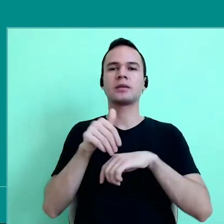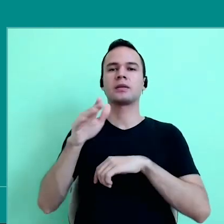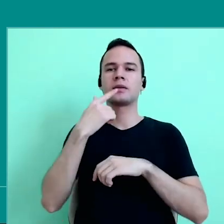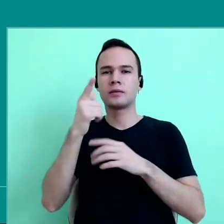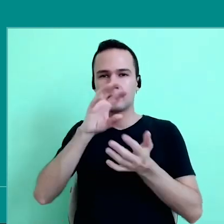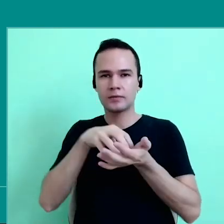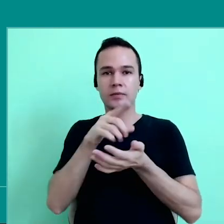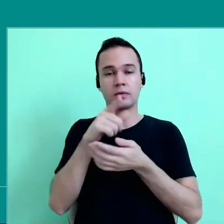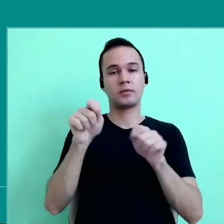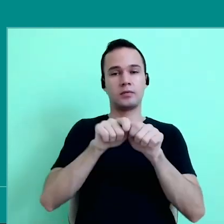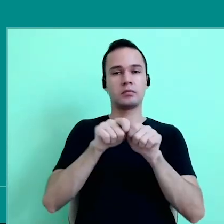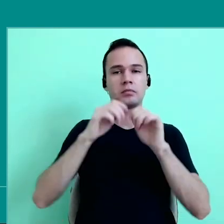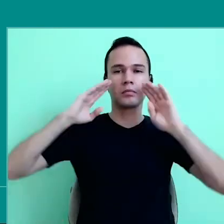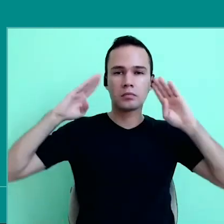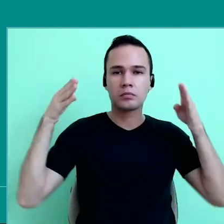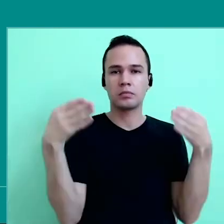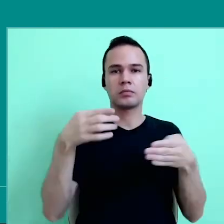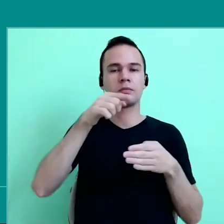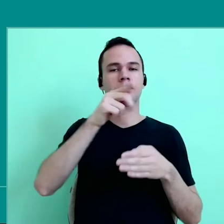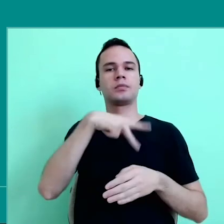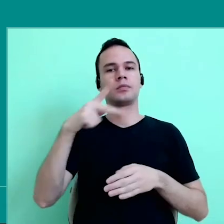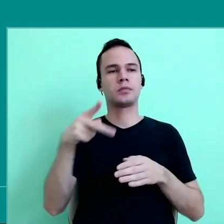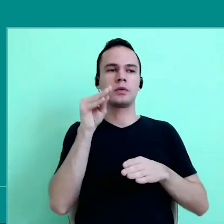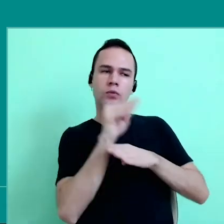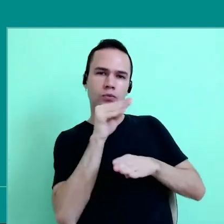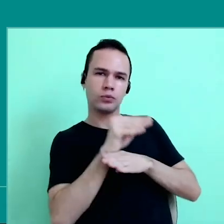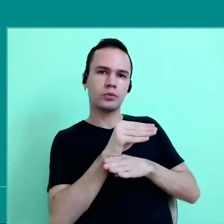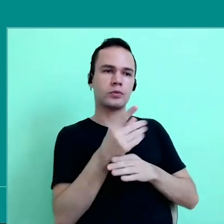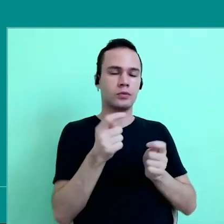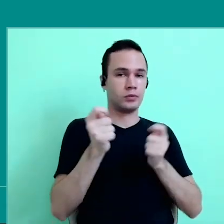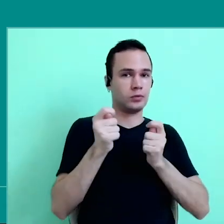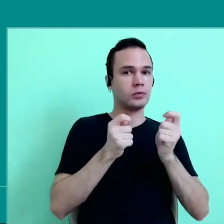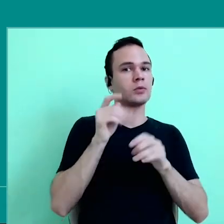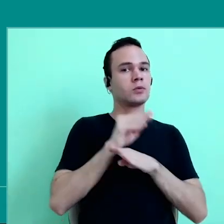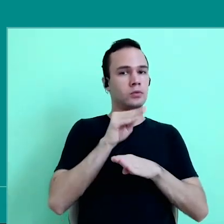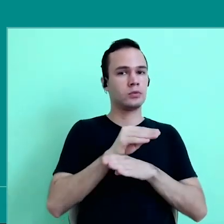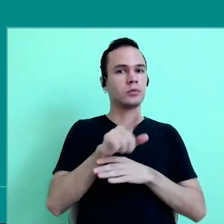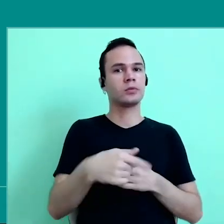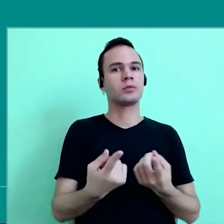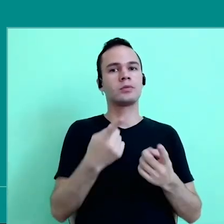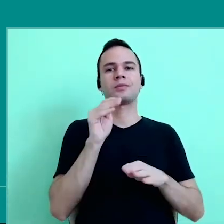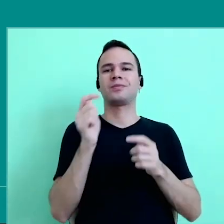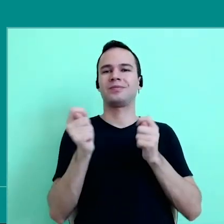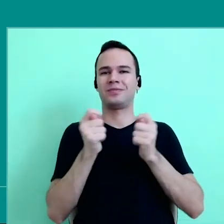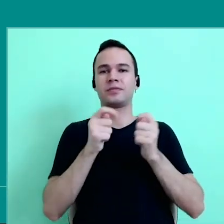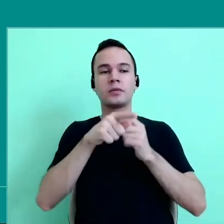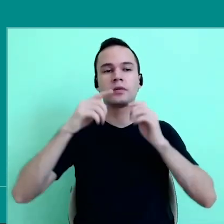and this we are learning, with care pedagogies, in assistance savings, economies are very focused